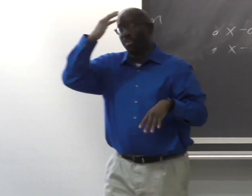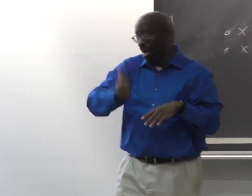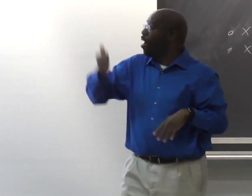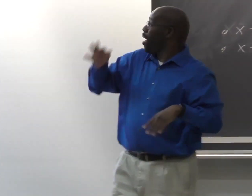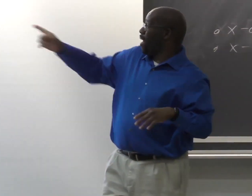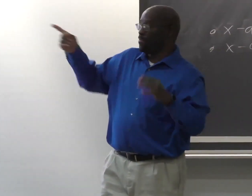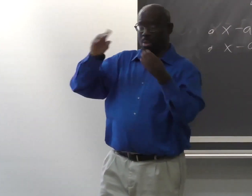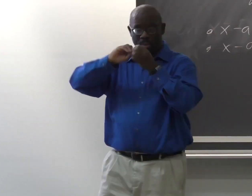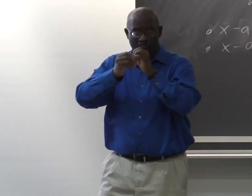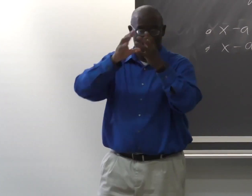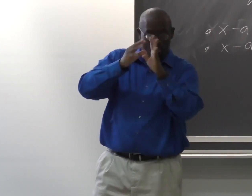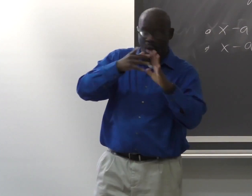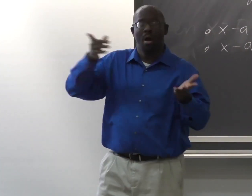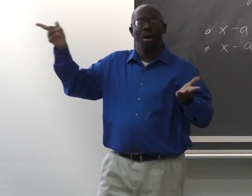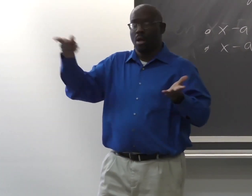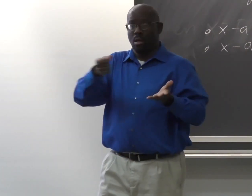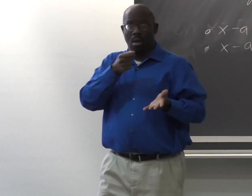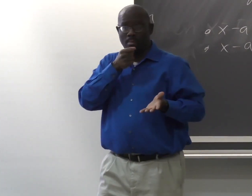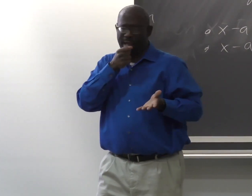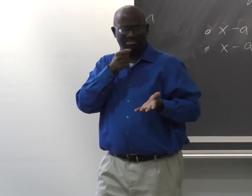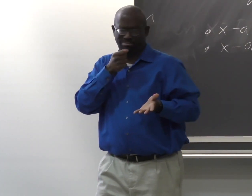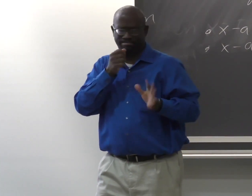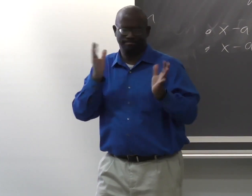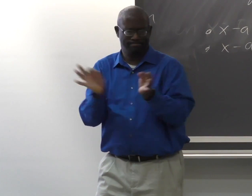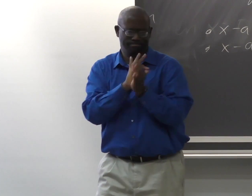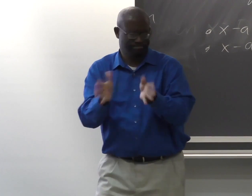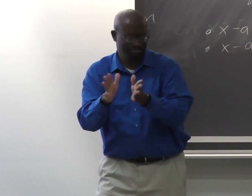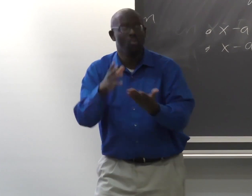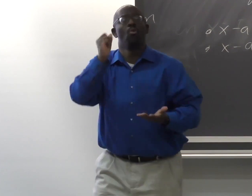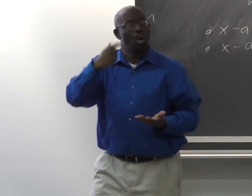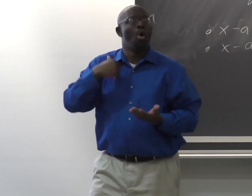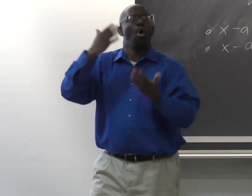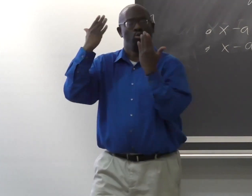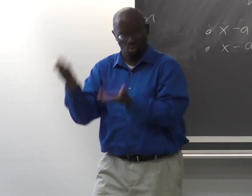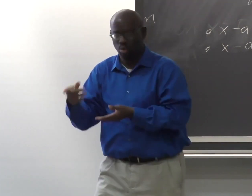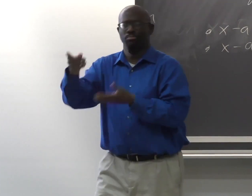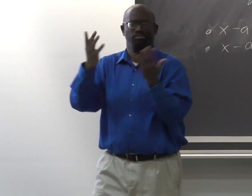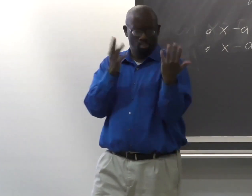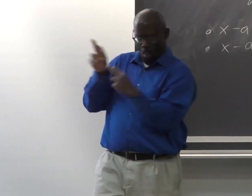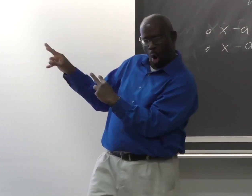and eventual freedom, running away. And so we will not have the interpreters voicing this.